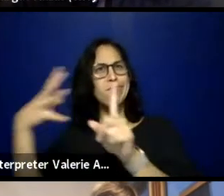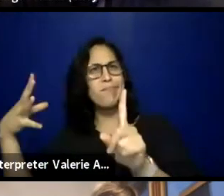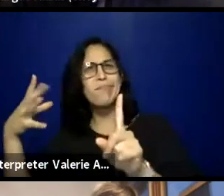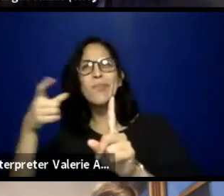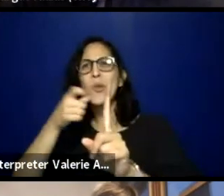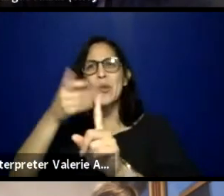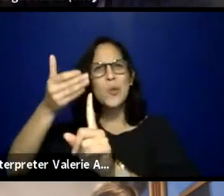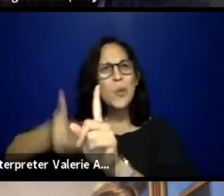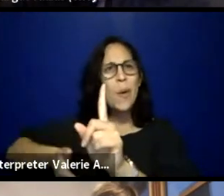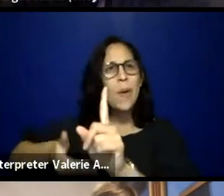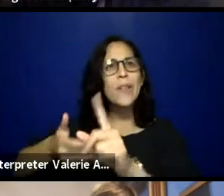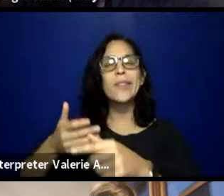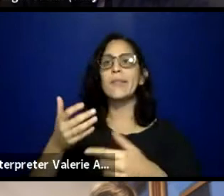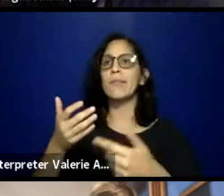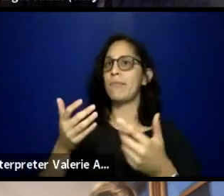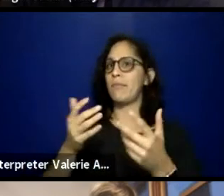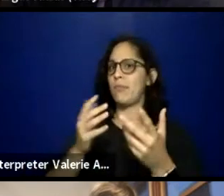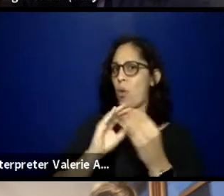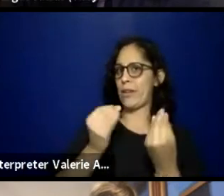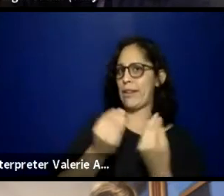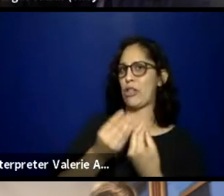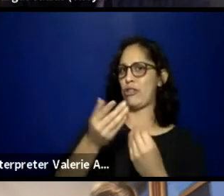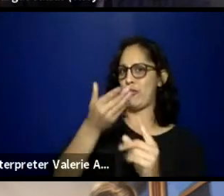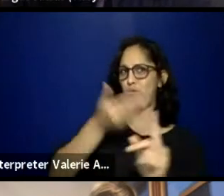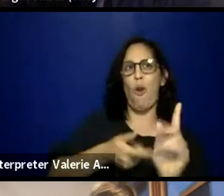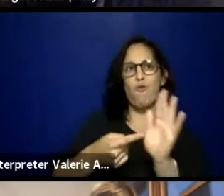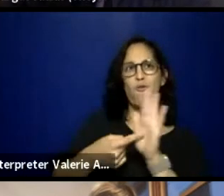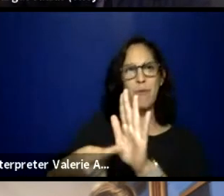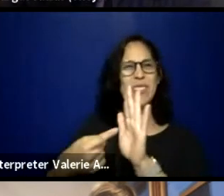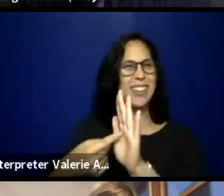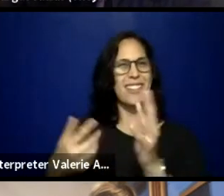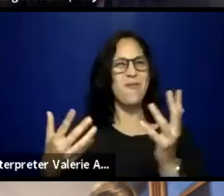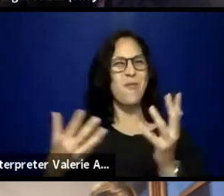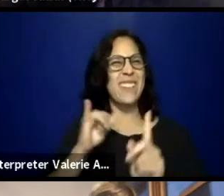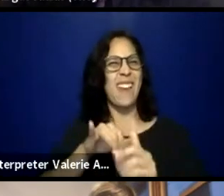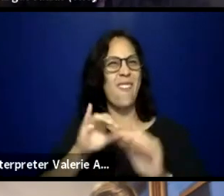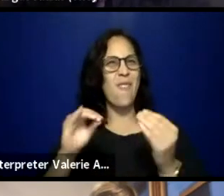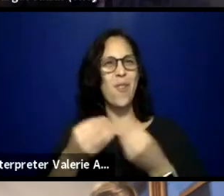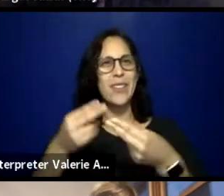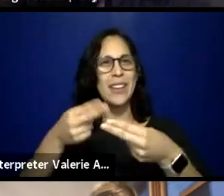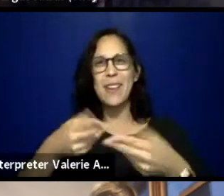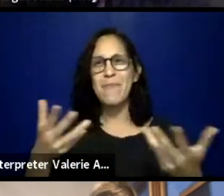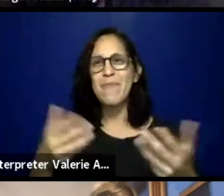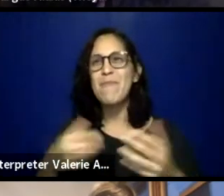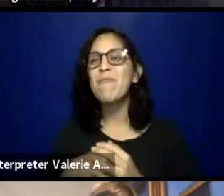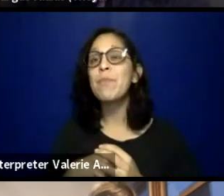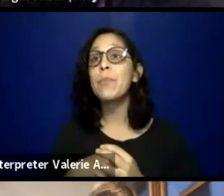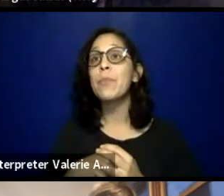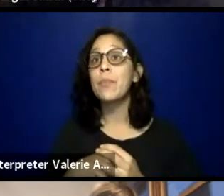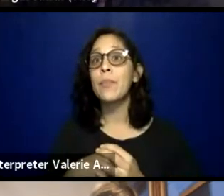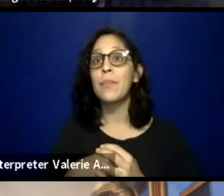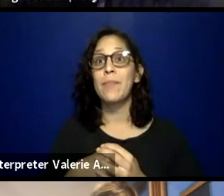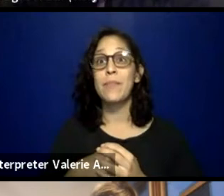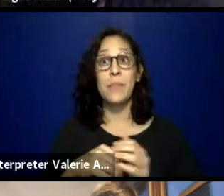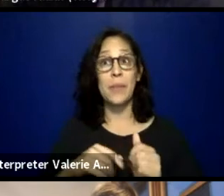and the organization that they're here representing. First off, I think it would be amazing to start